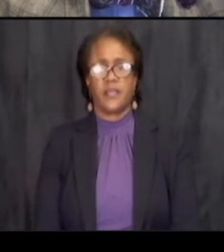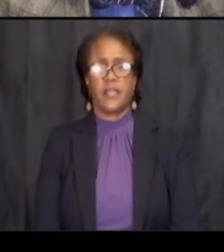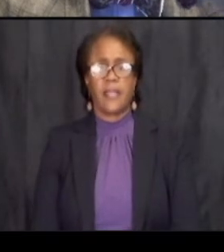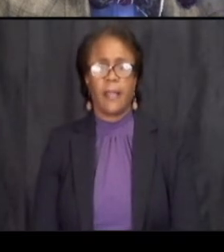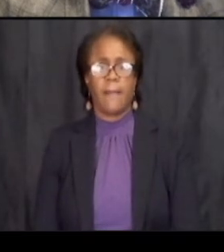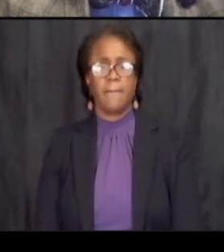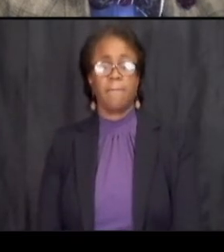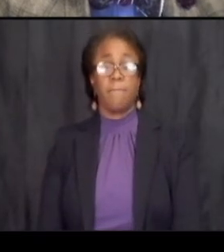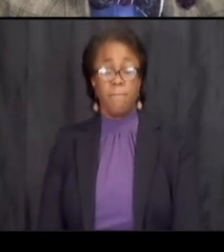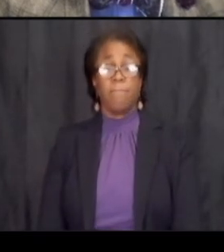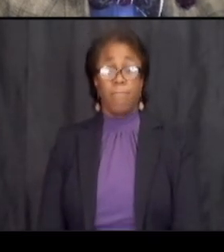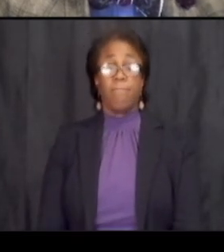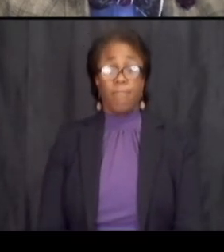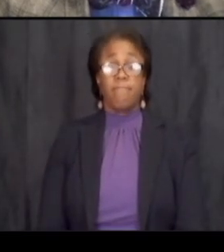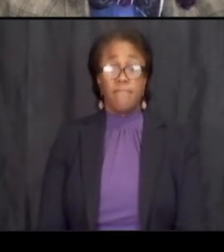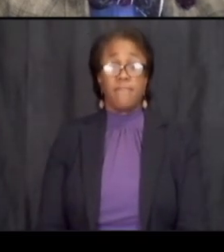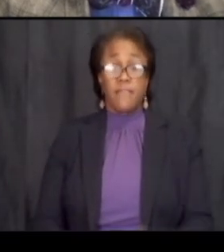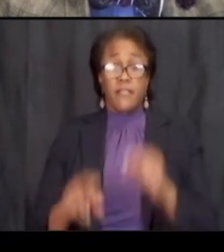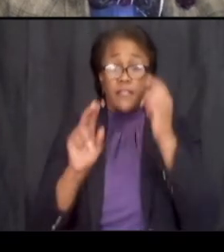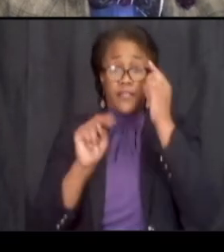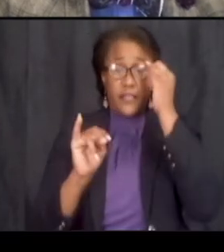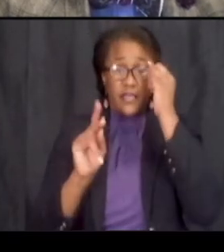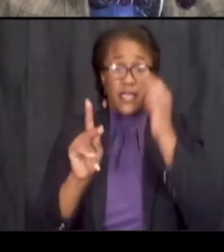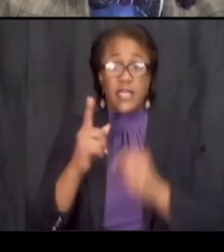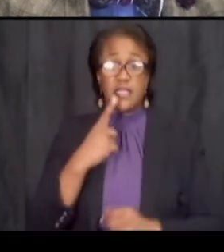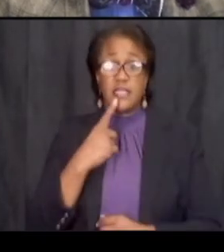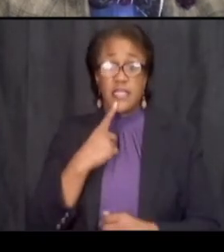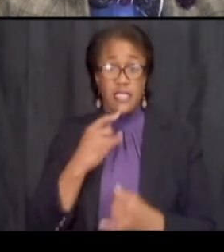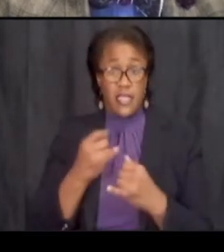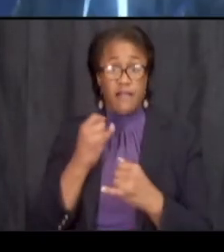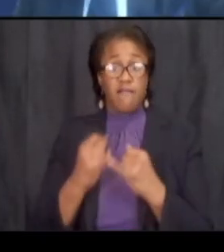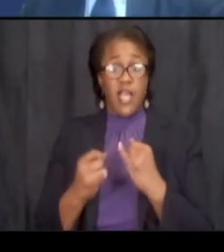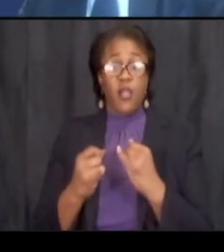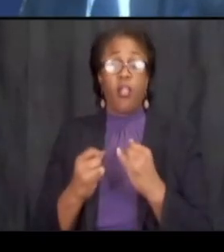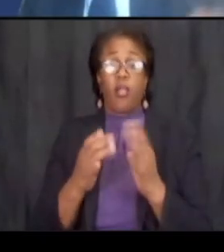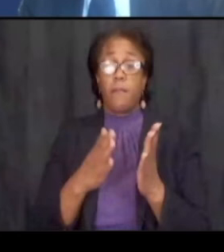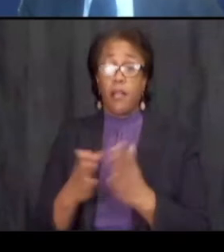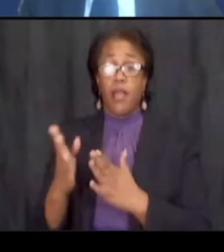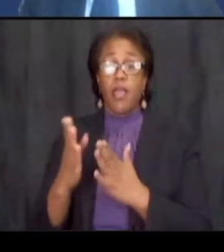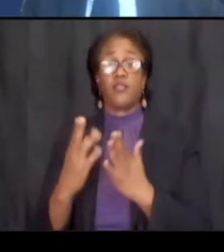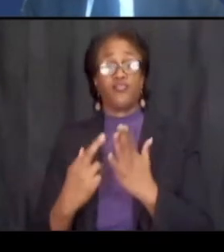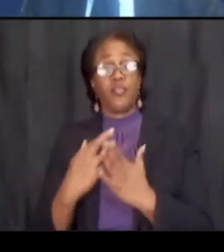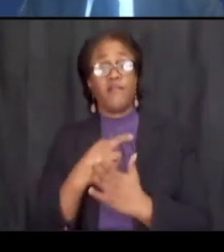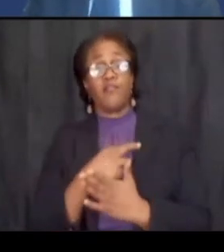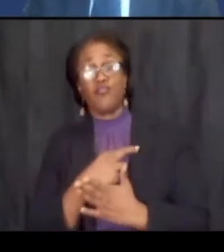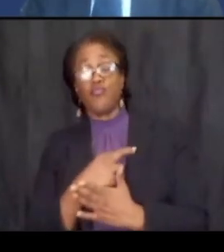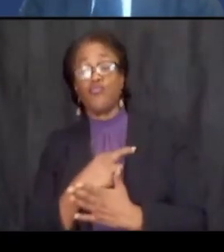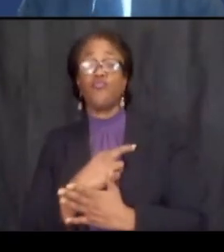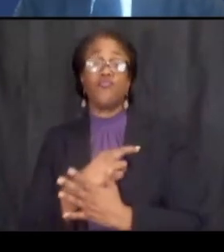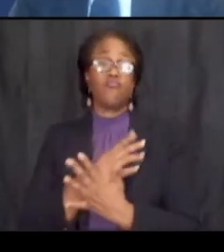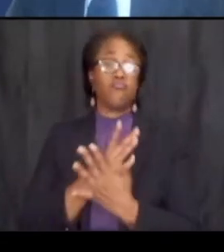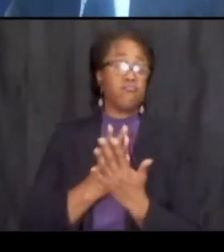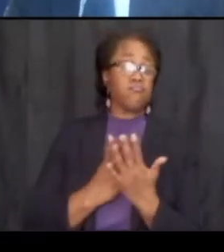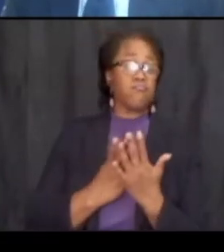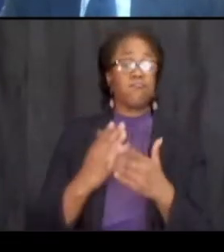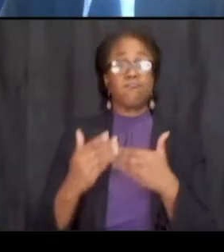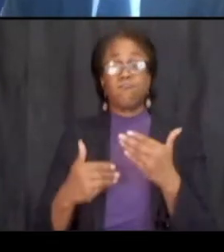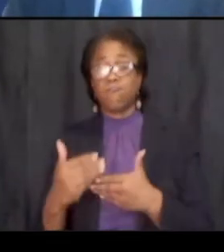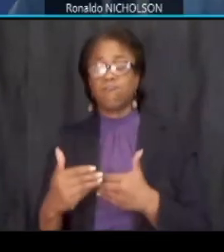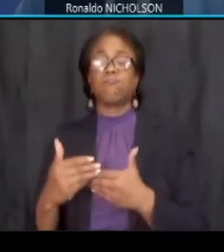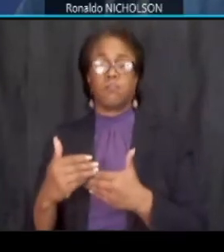as the as the final plans are reviewed and approved um